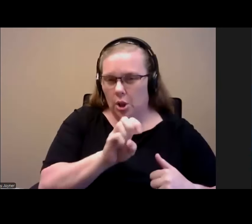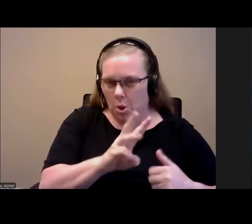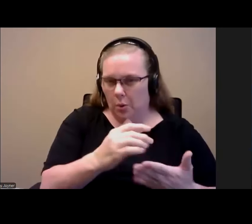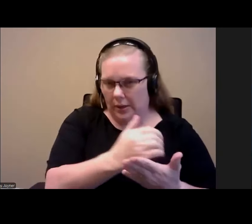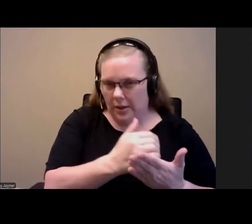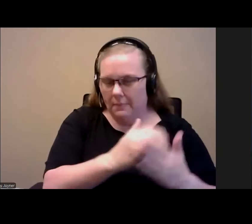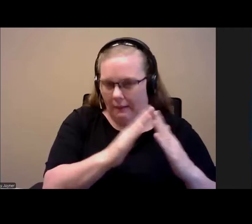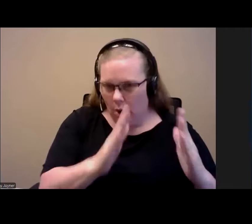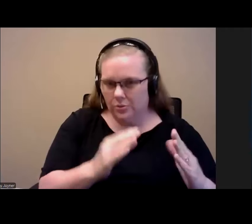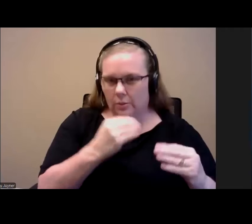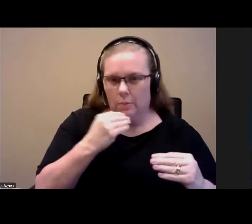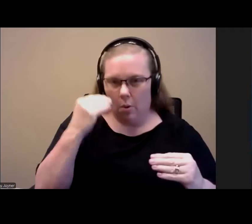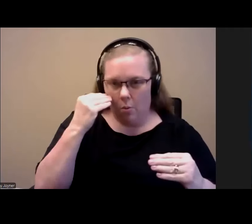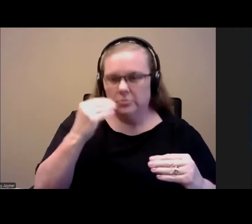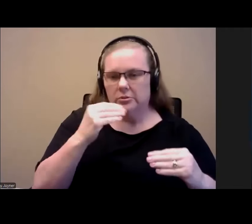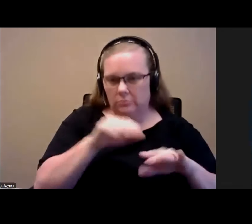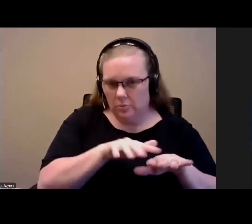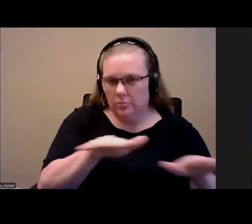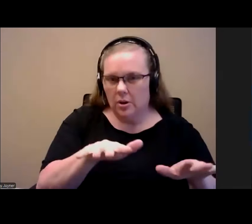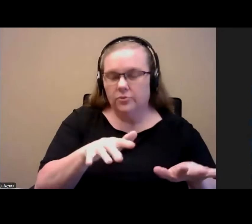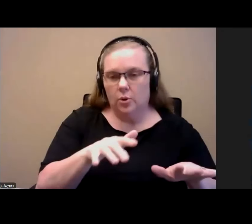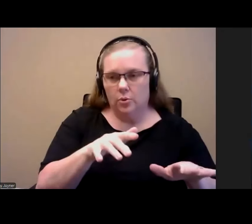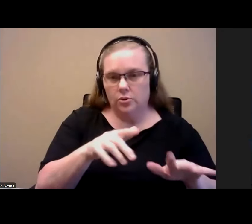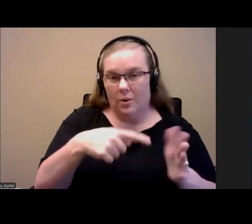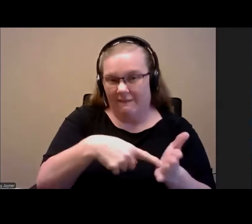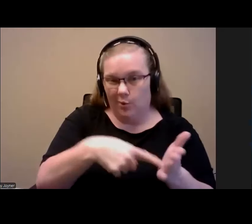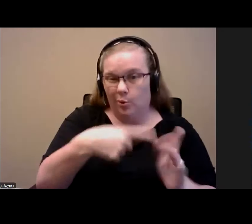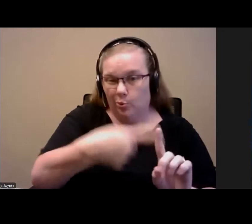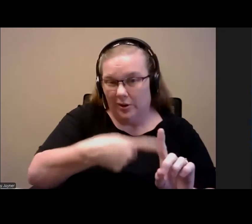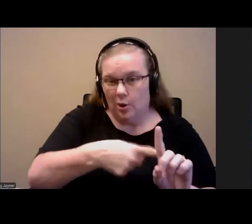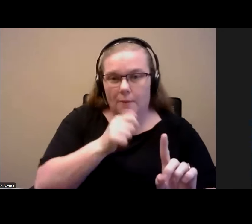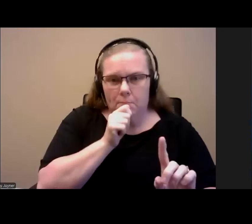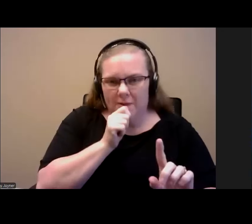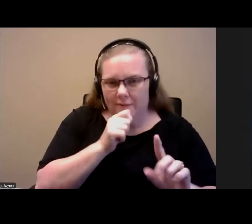to afford rent on the private market and to find housing that they can afford.